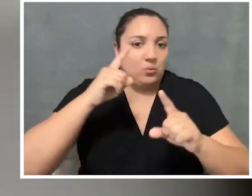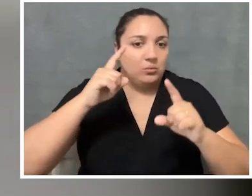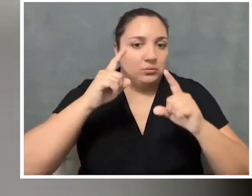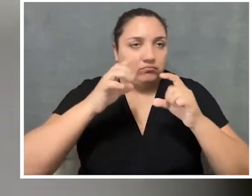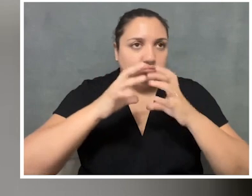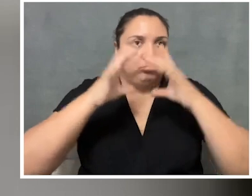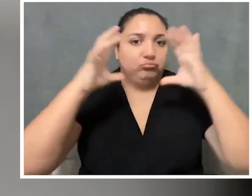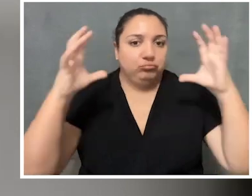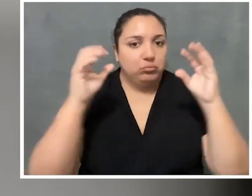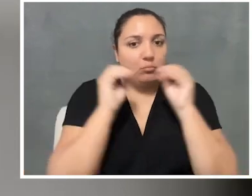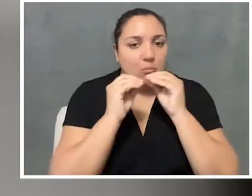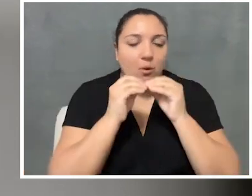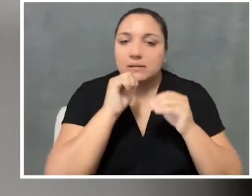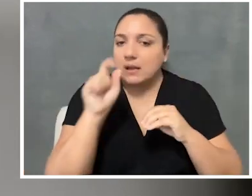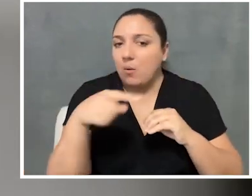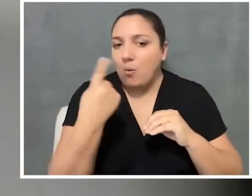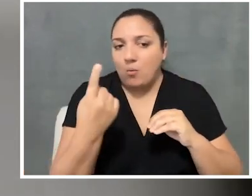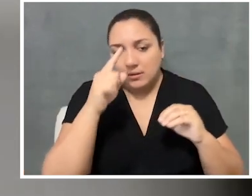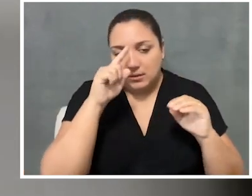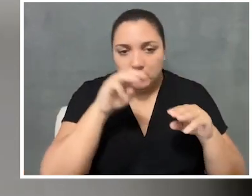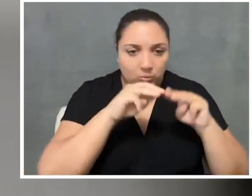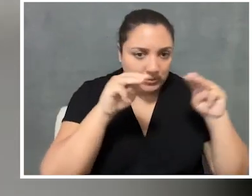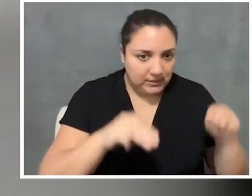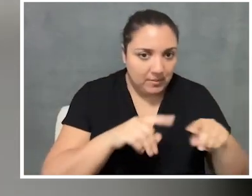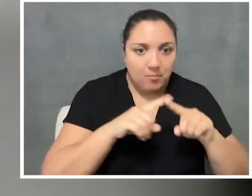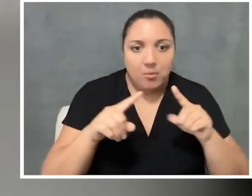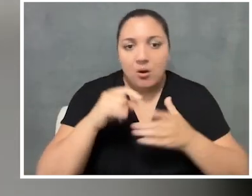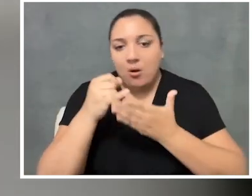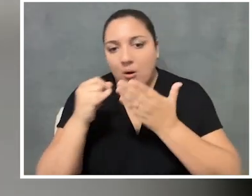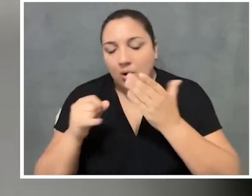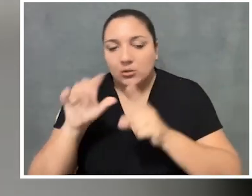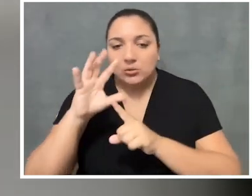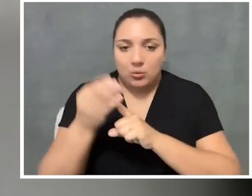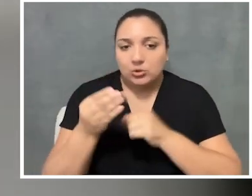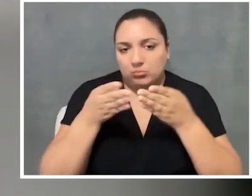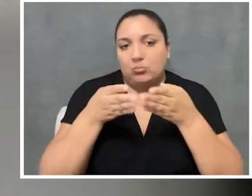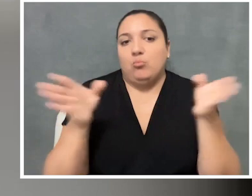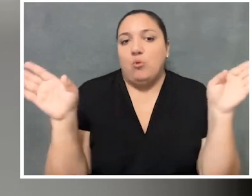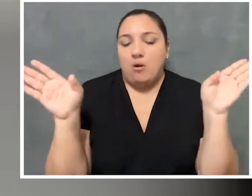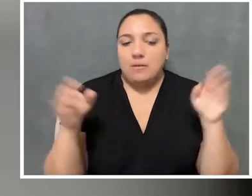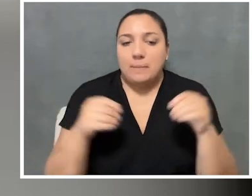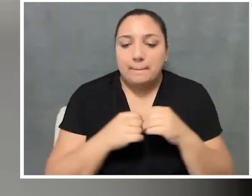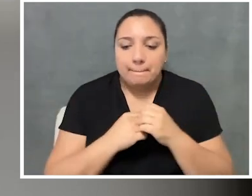Of course, now, we're not just museum-focused, it's arts and culture more broadly.